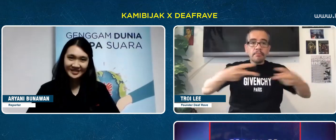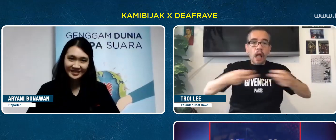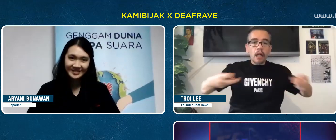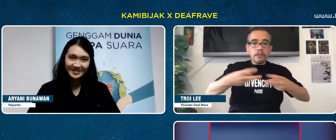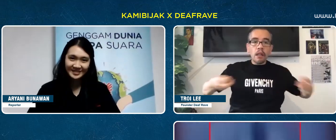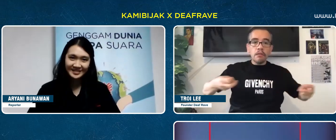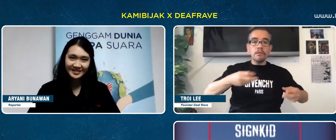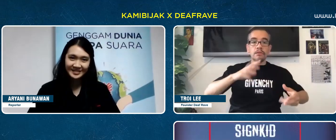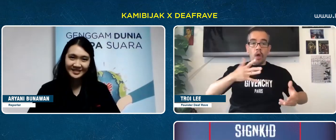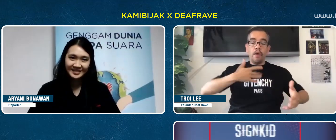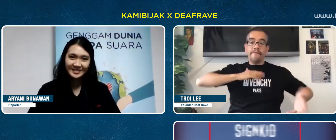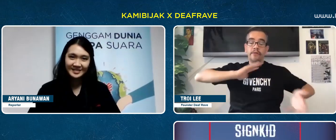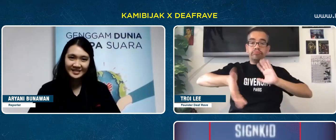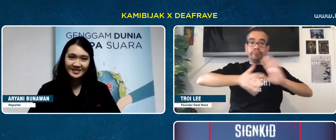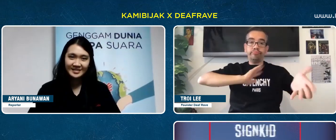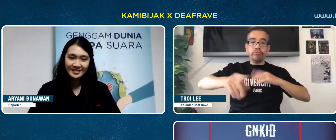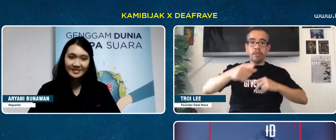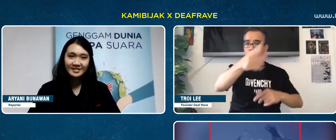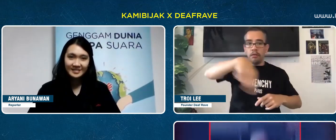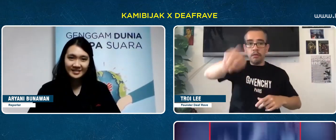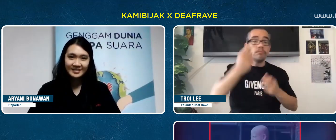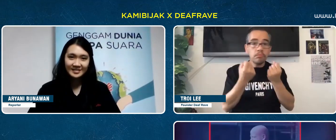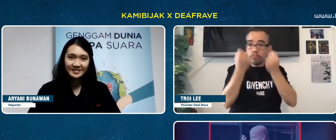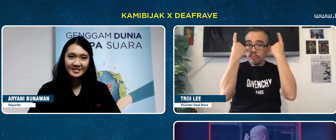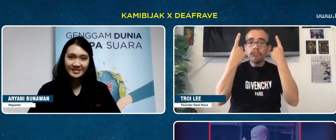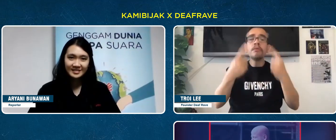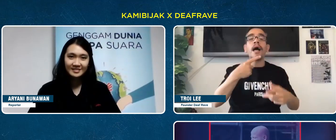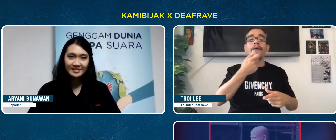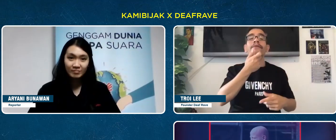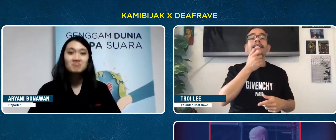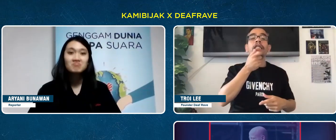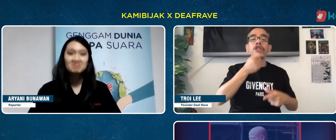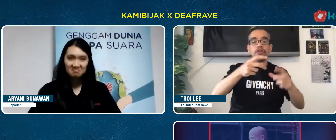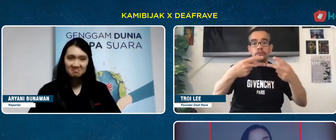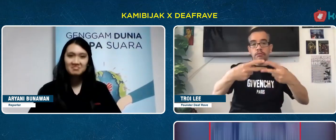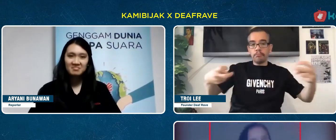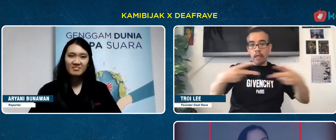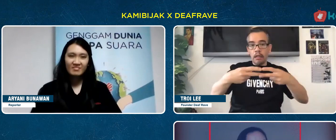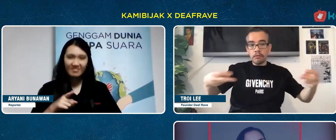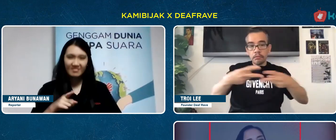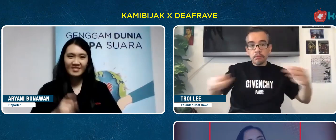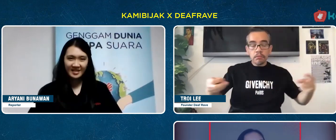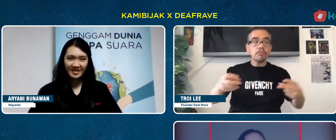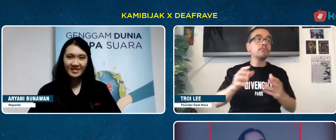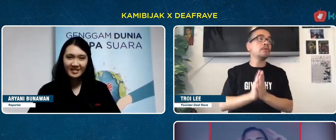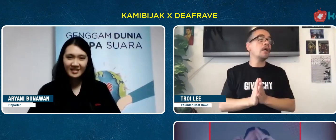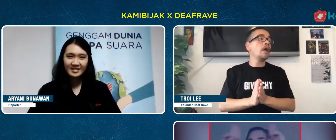The text will be provided in the video later, those of you who don't understand can read English text.